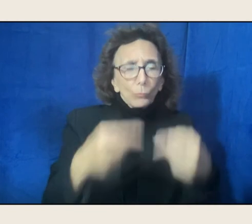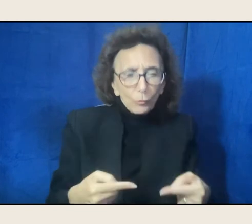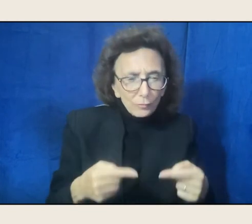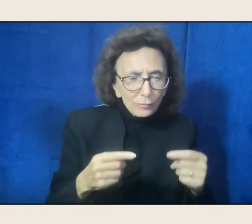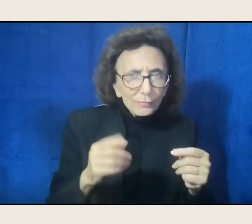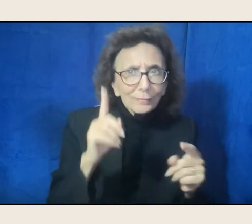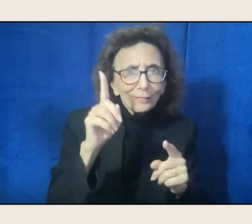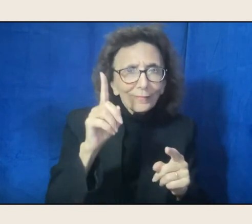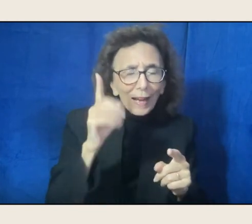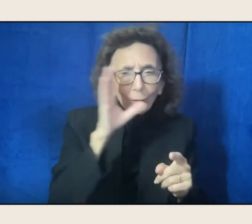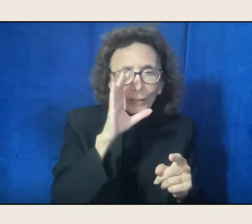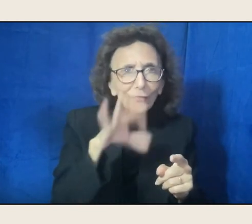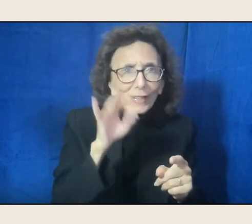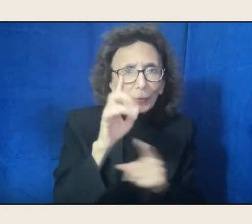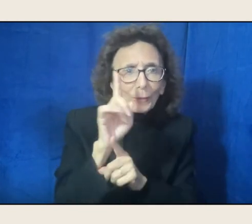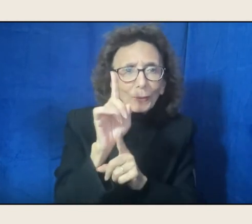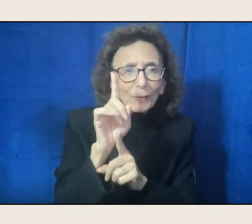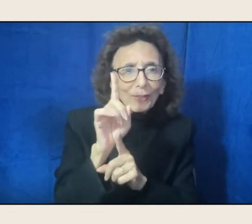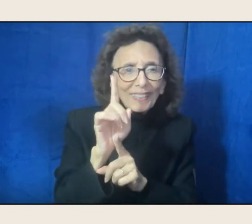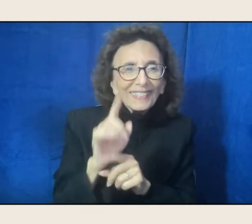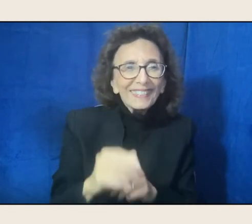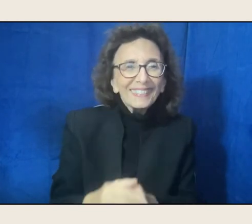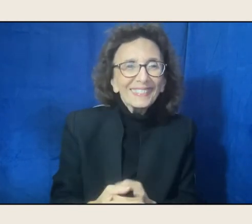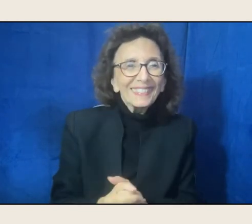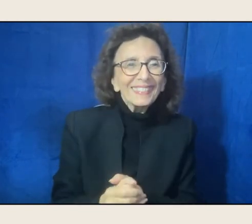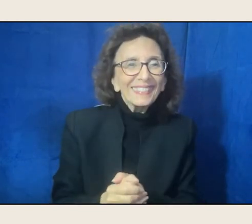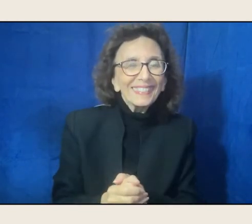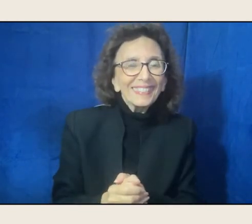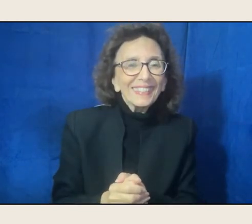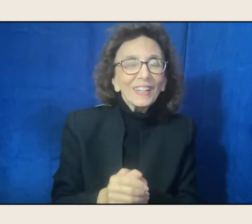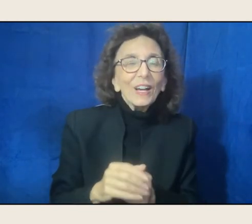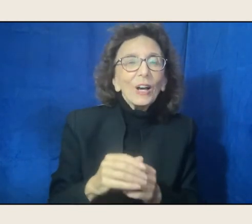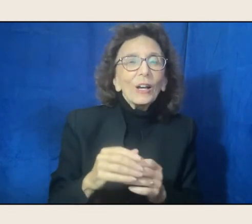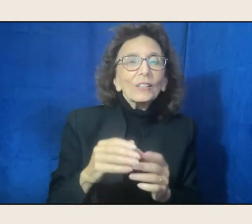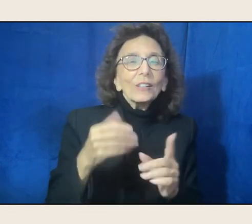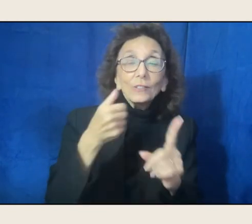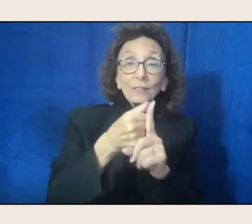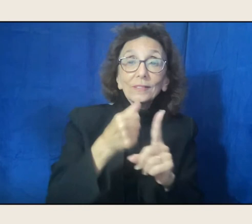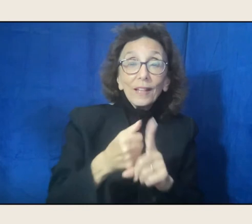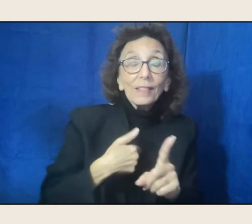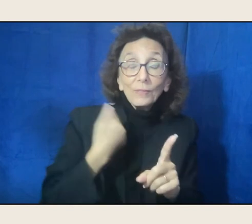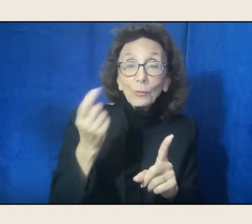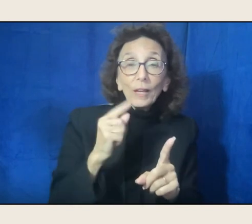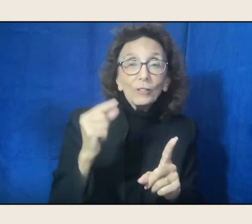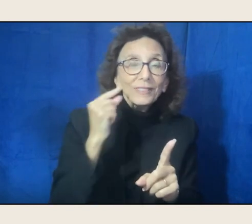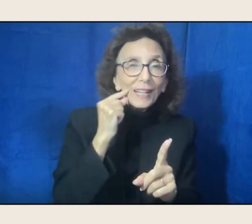It's coming back. From San Antonio, Texas. And Linda Barkus asks